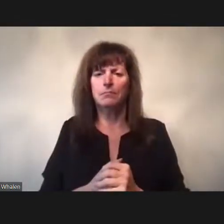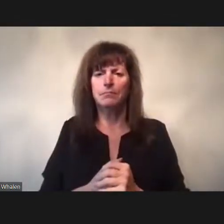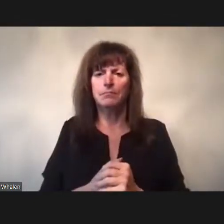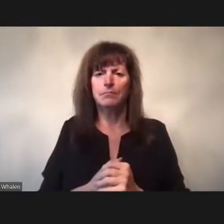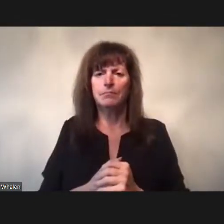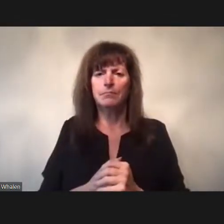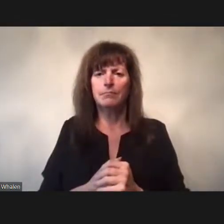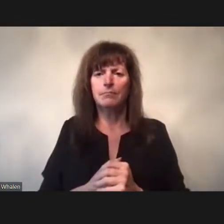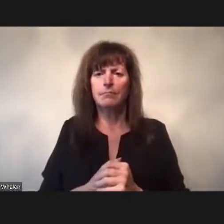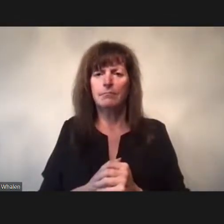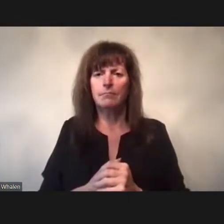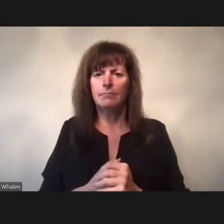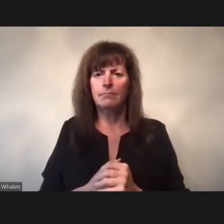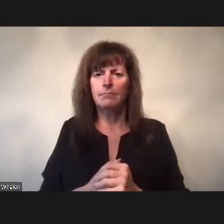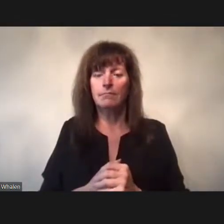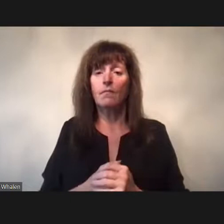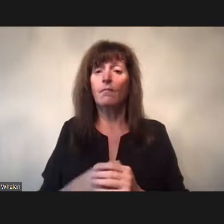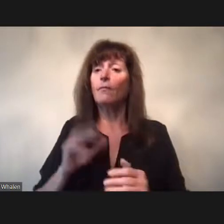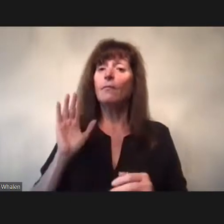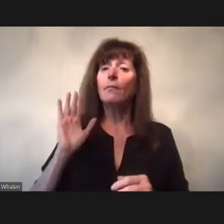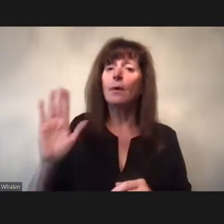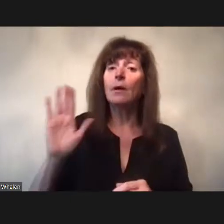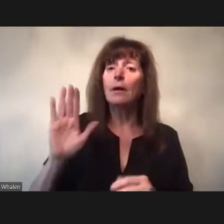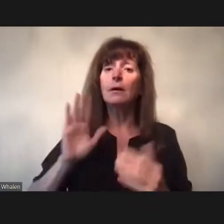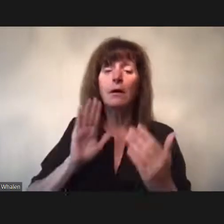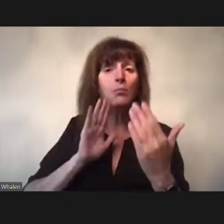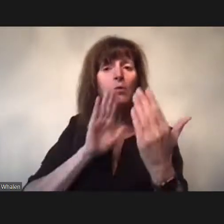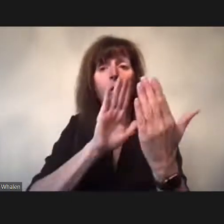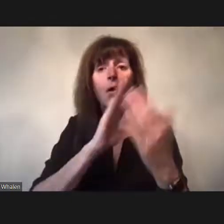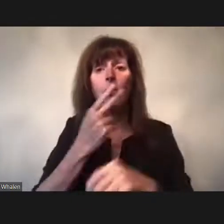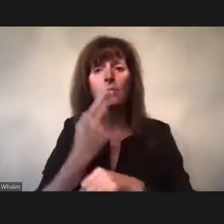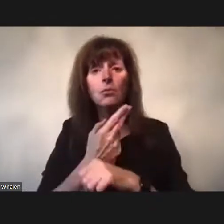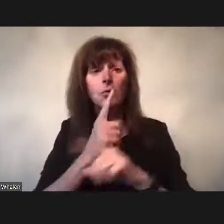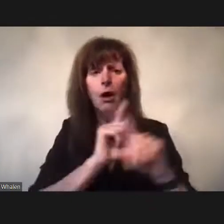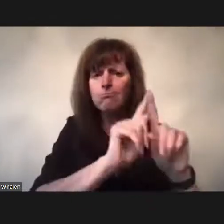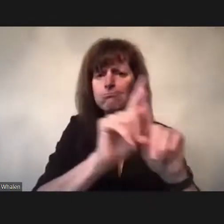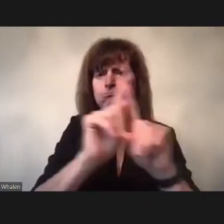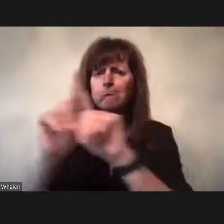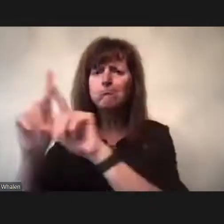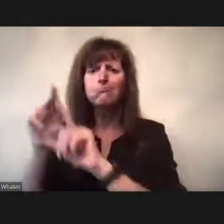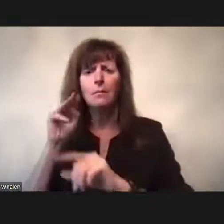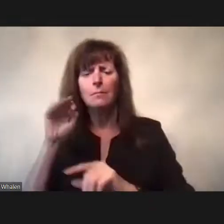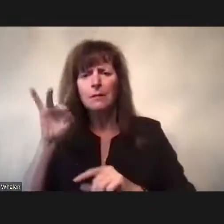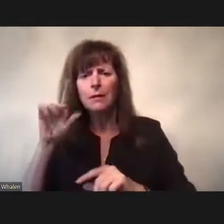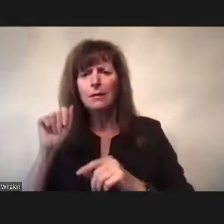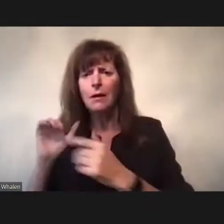the post humanities and the medical humanities in order to probe the permeability of bodies to one another,